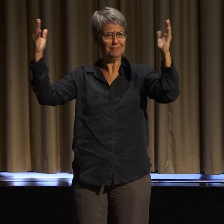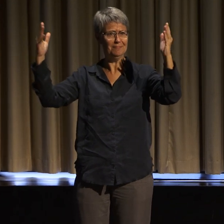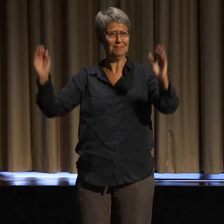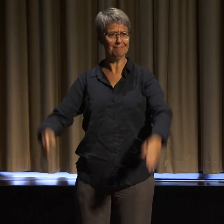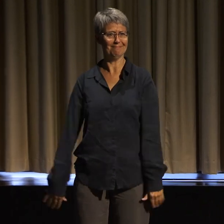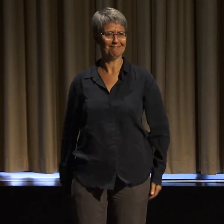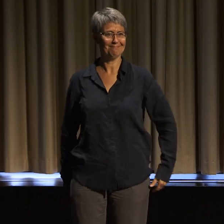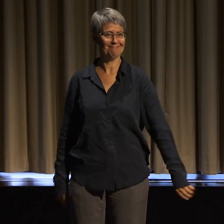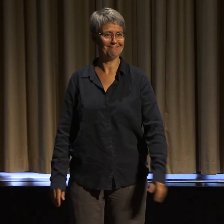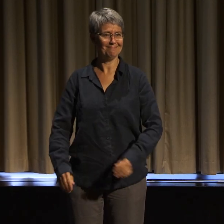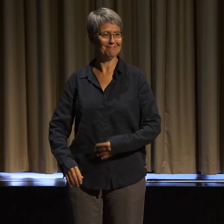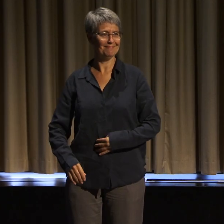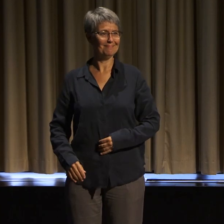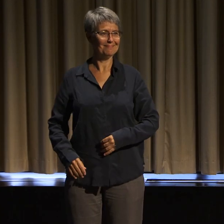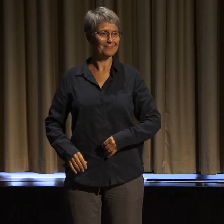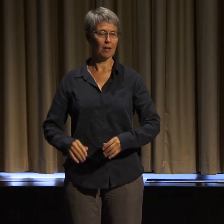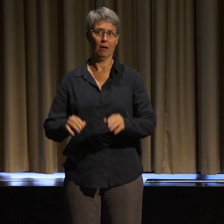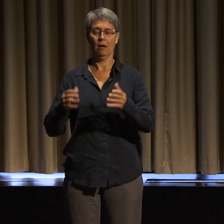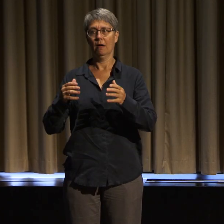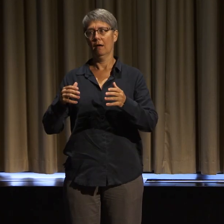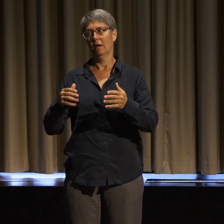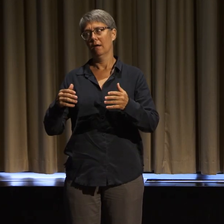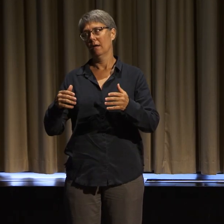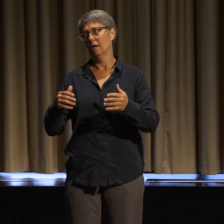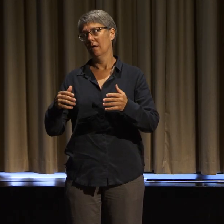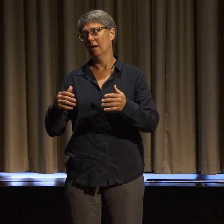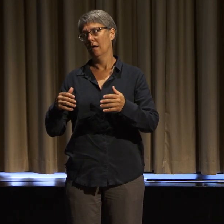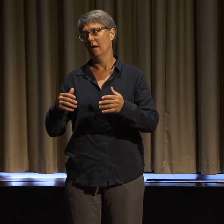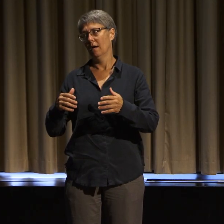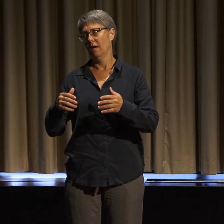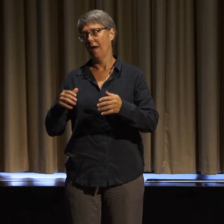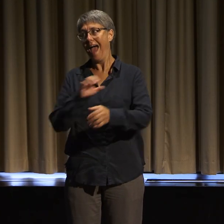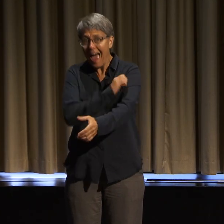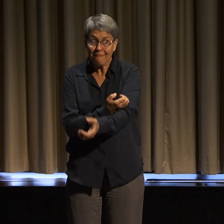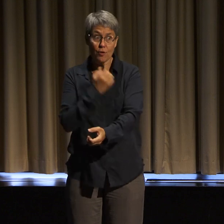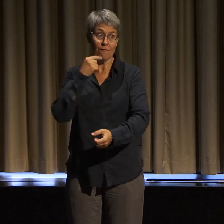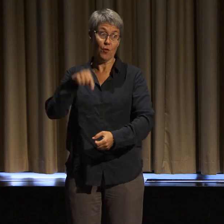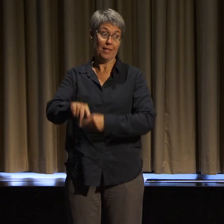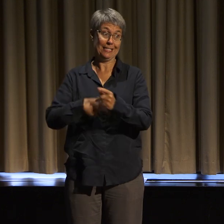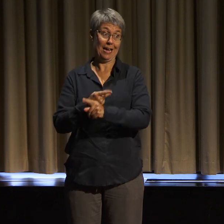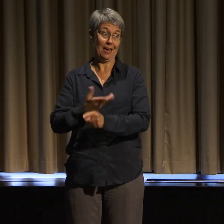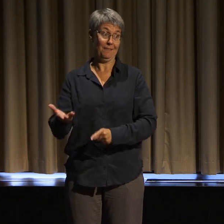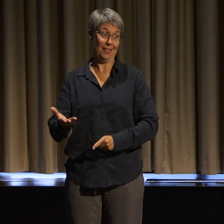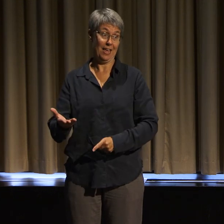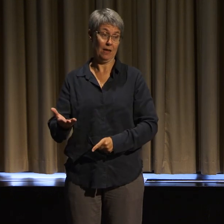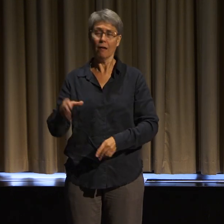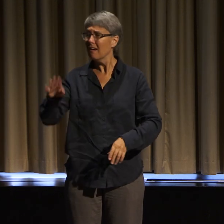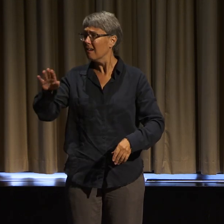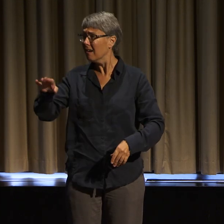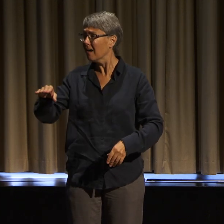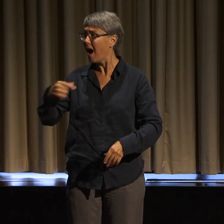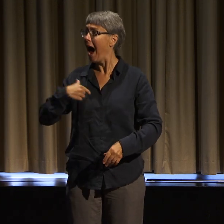Because it takes a lot to put on events like this. It takes a lot to have somebody over for dinner. Like, it's a lot of work.